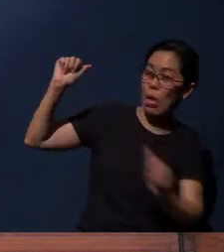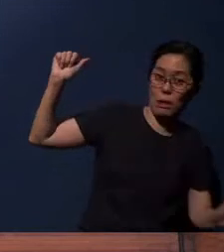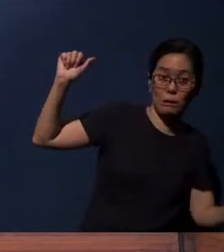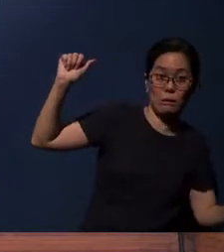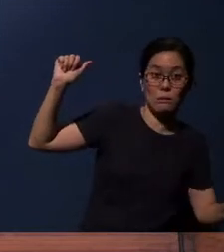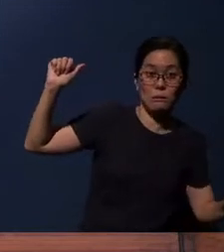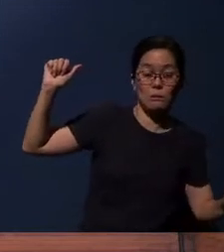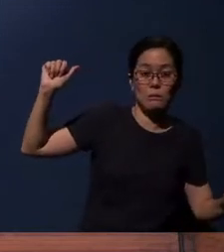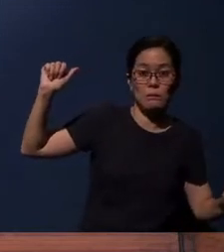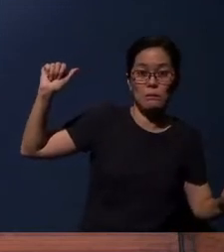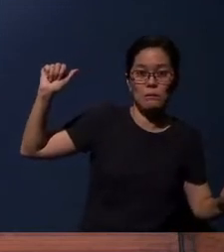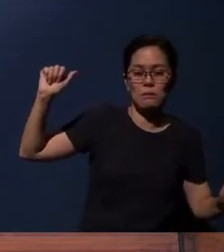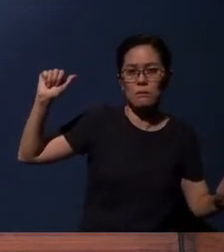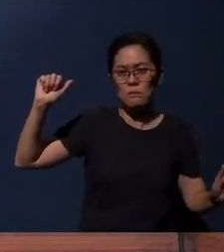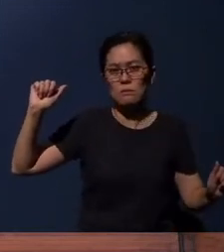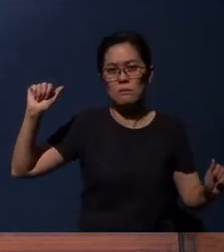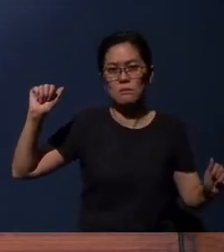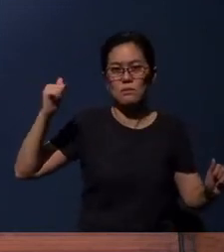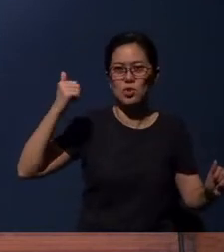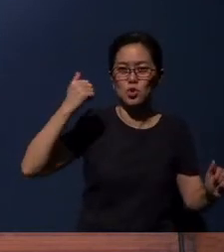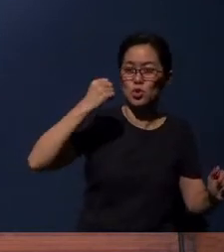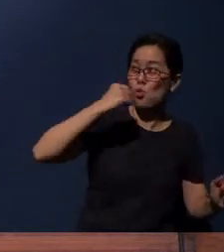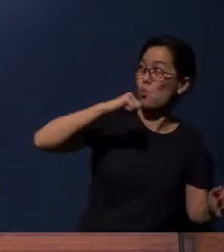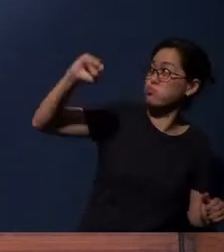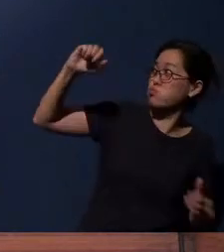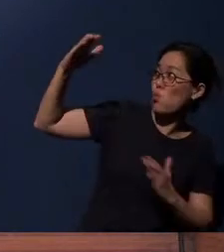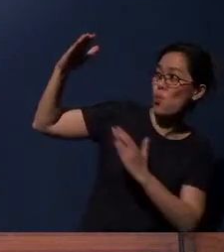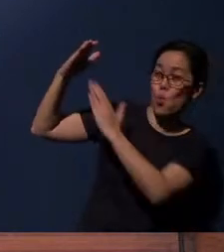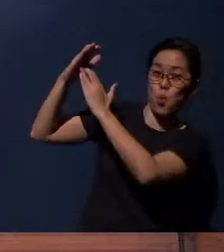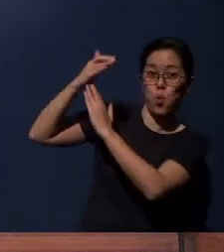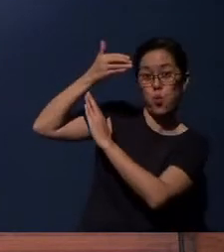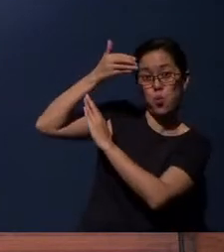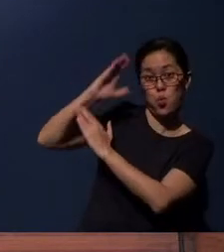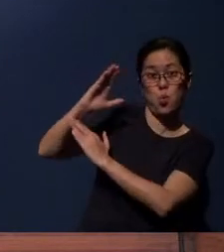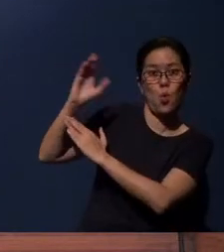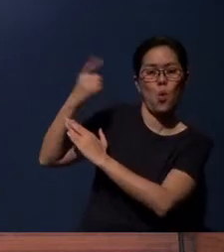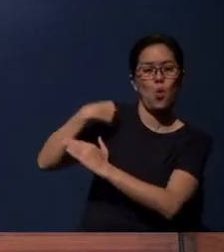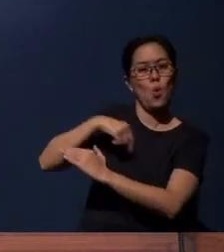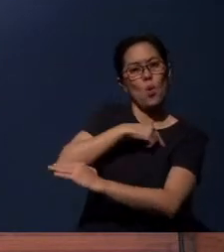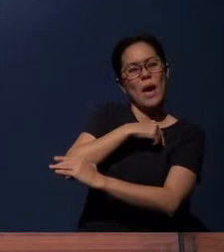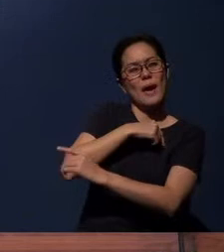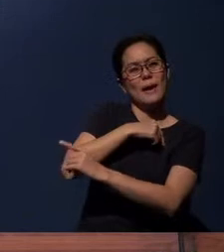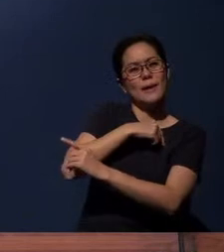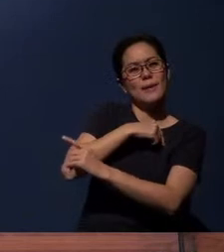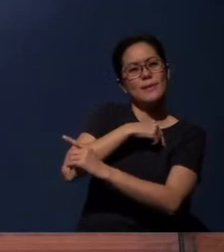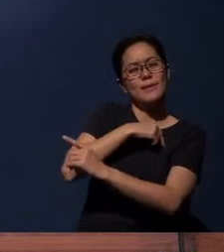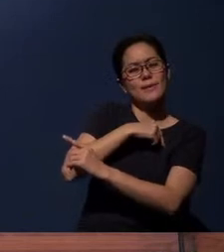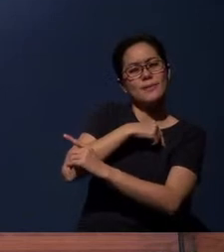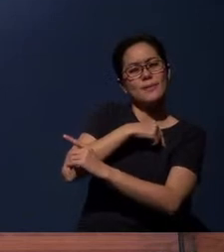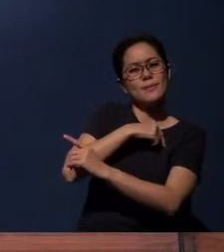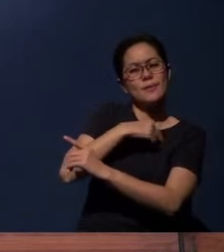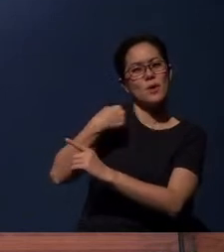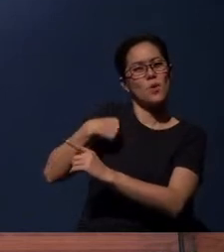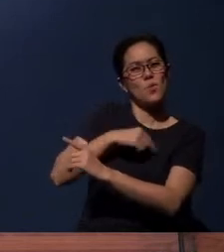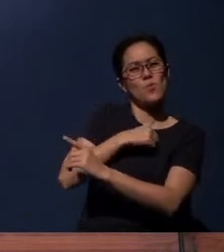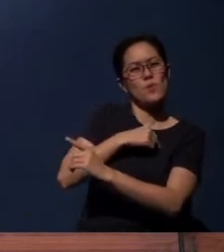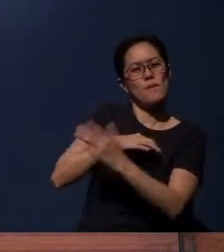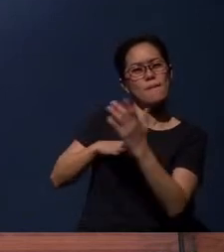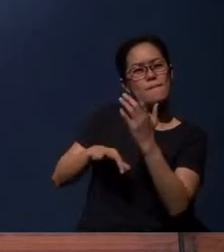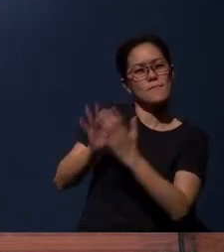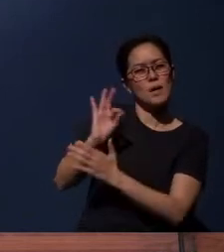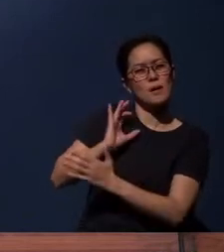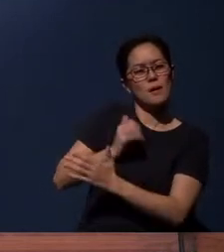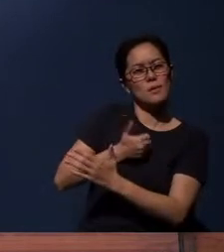Rebellions against God that.. we find ourselves so helpless,